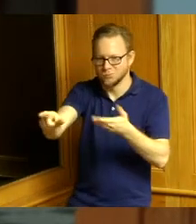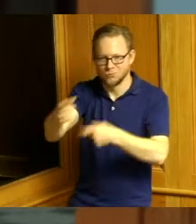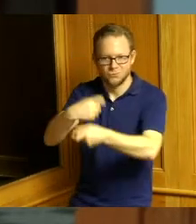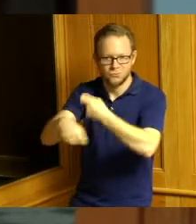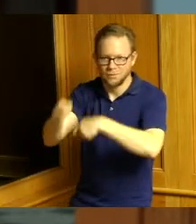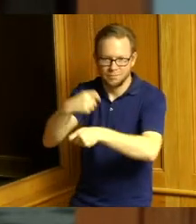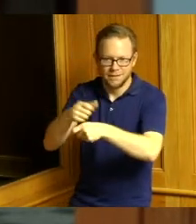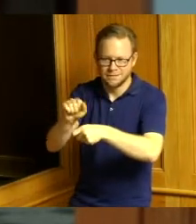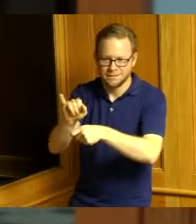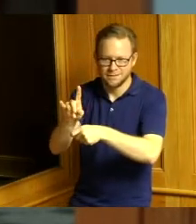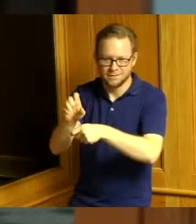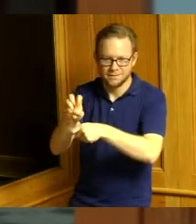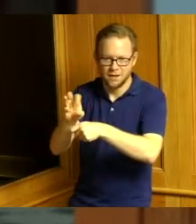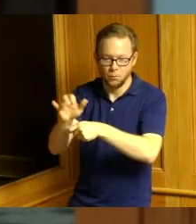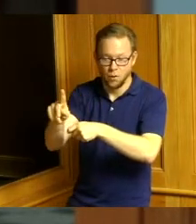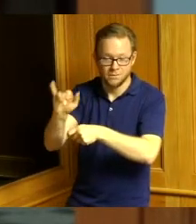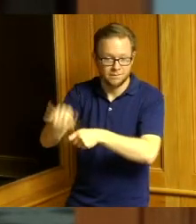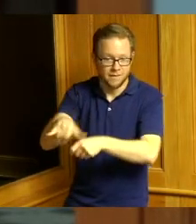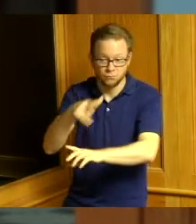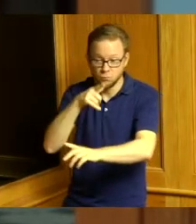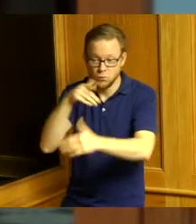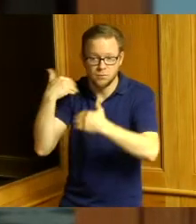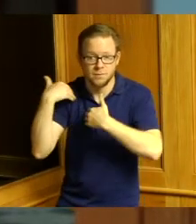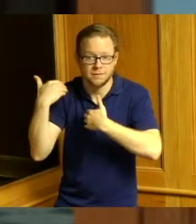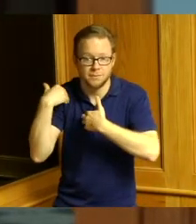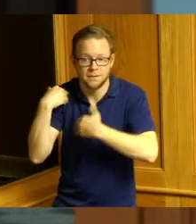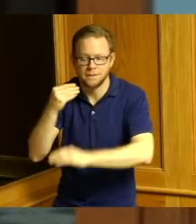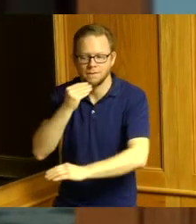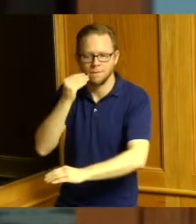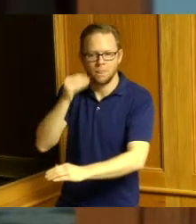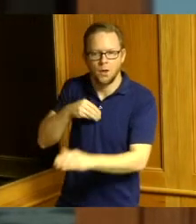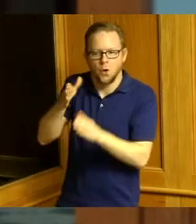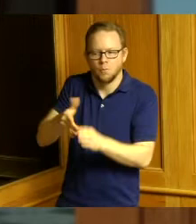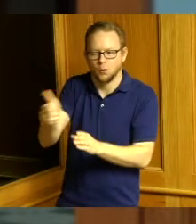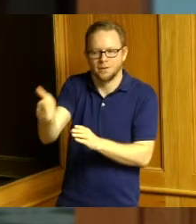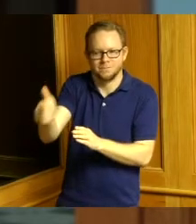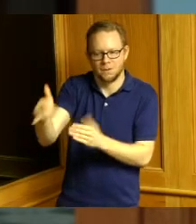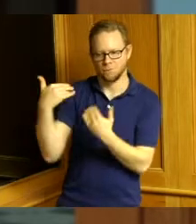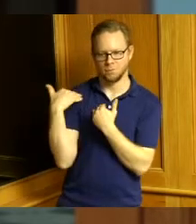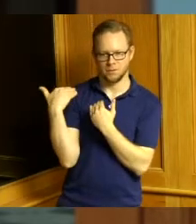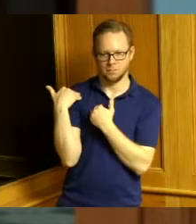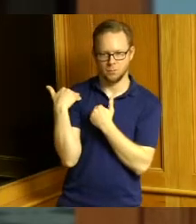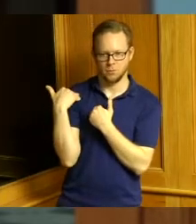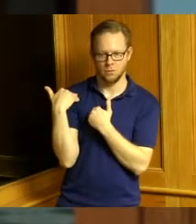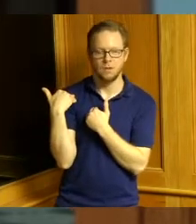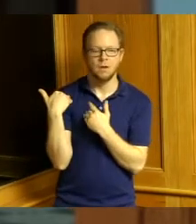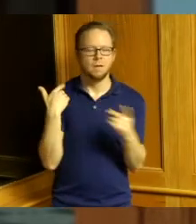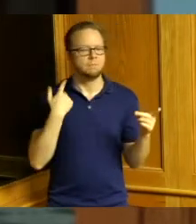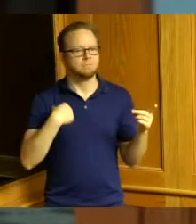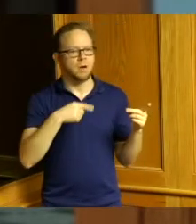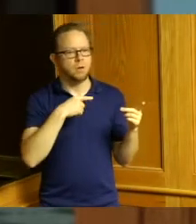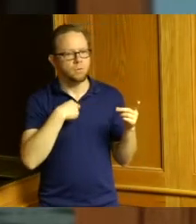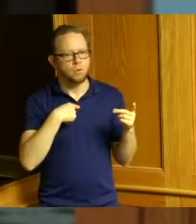property owner this is you know we're trying to handle the safety issues during this